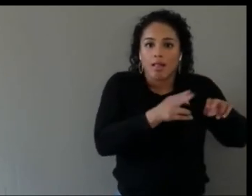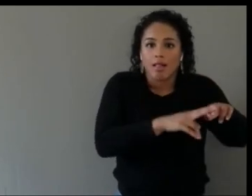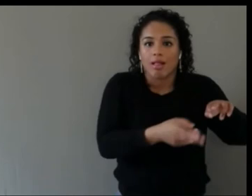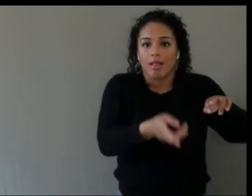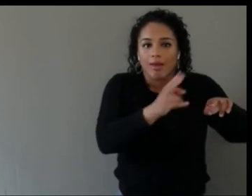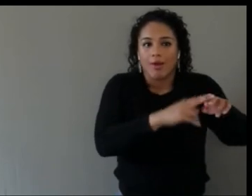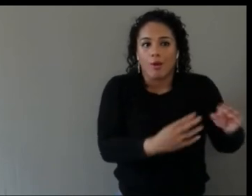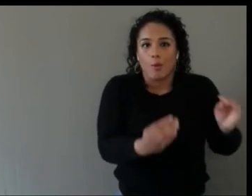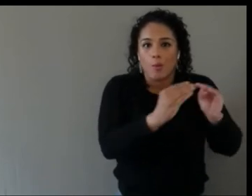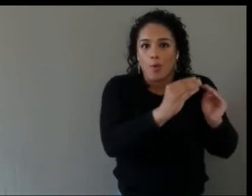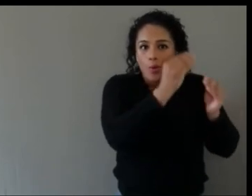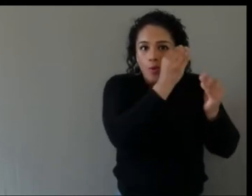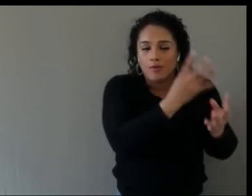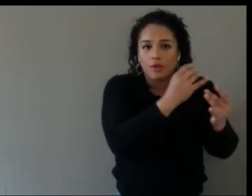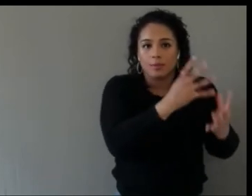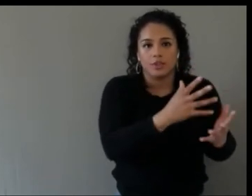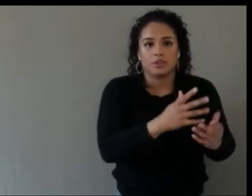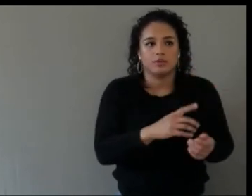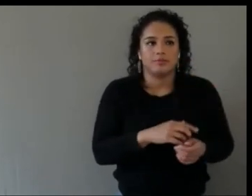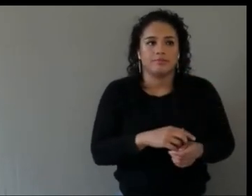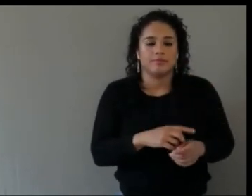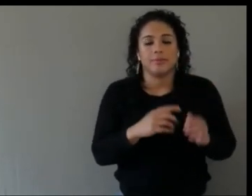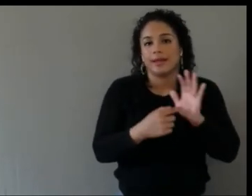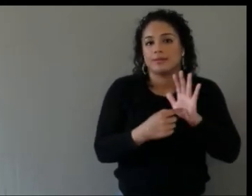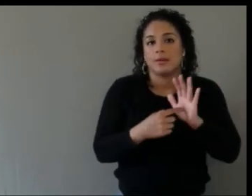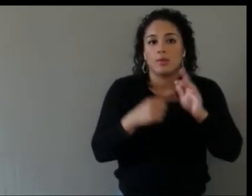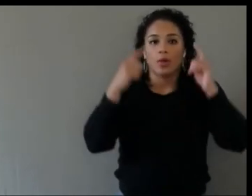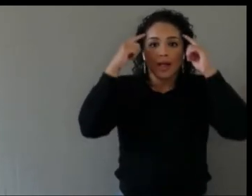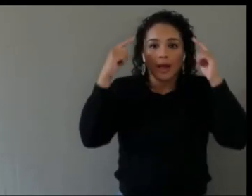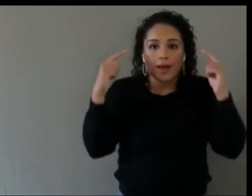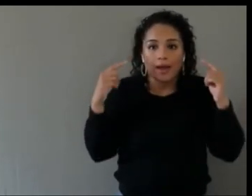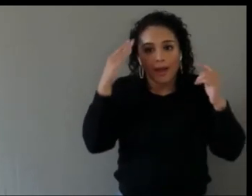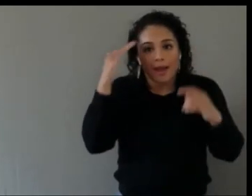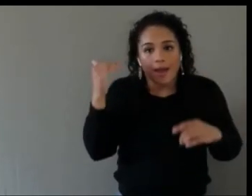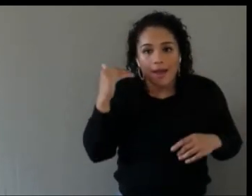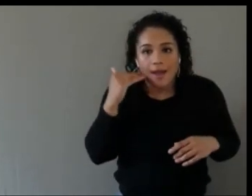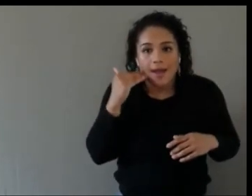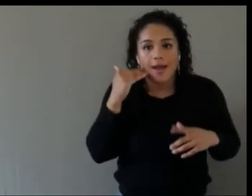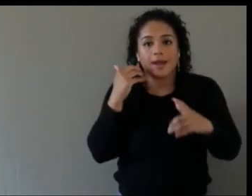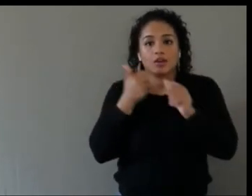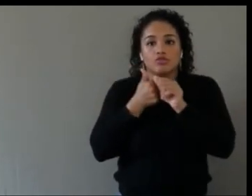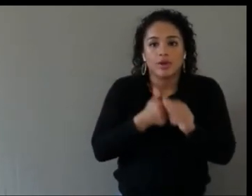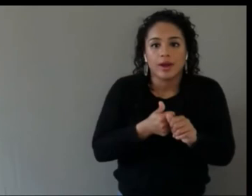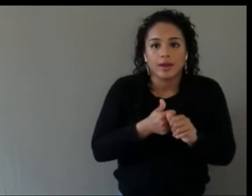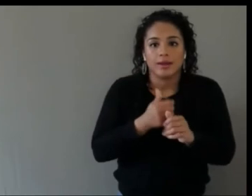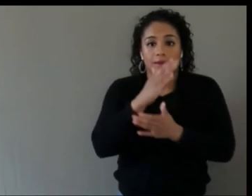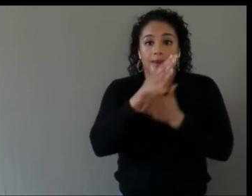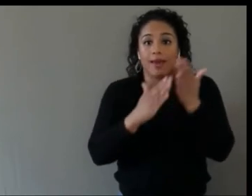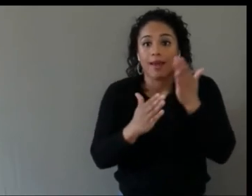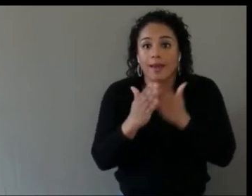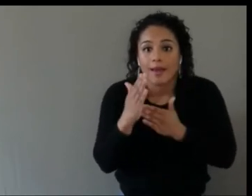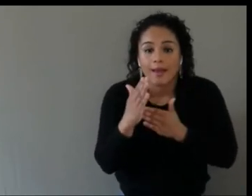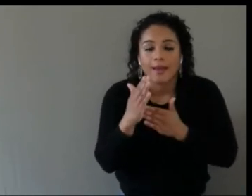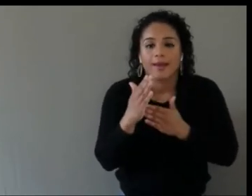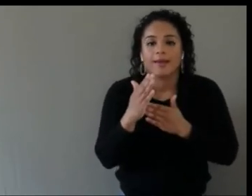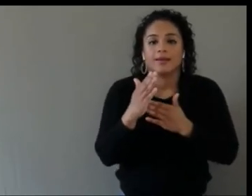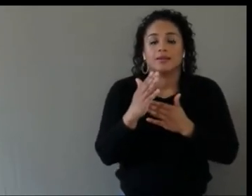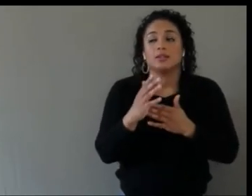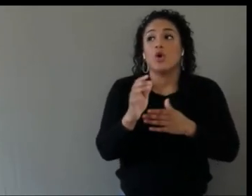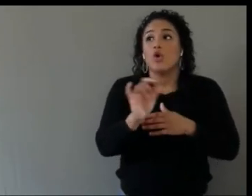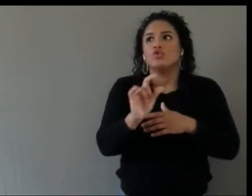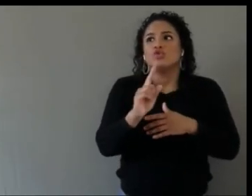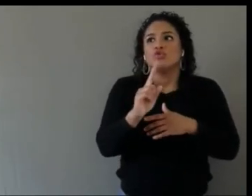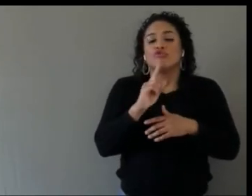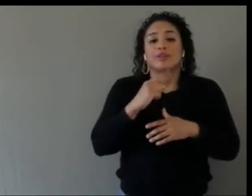head tracking, your hands, even what is also very important, I found, is like the capacitive